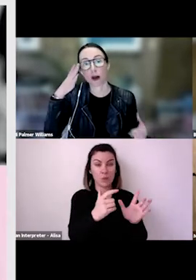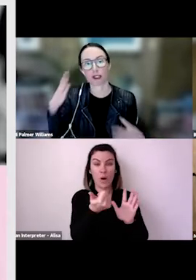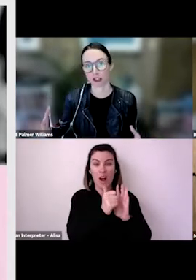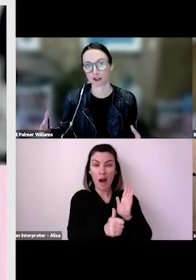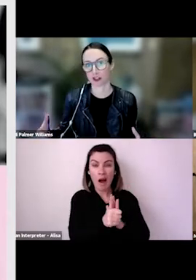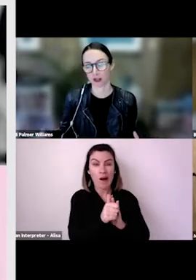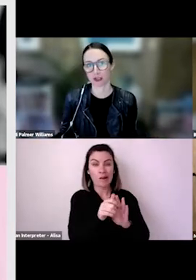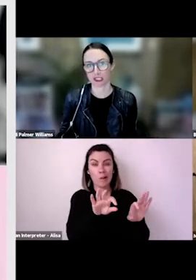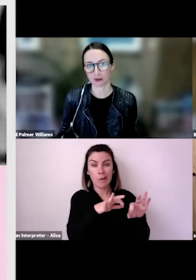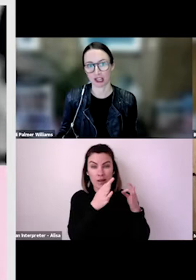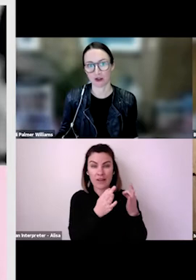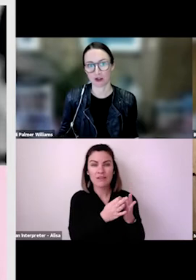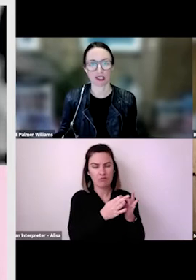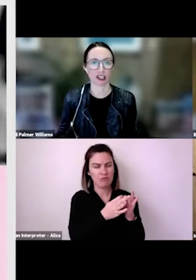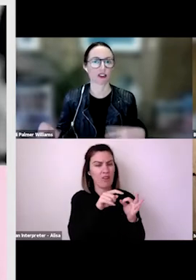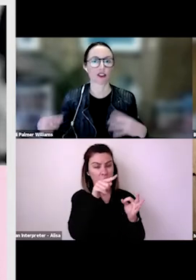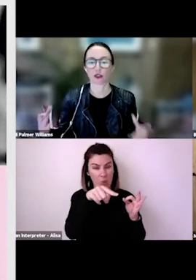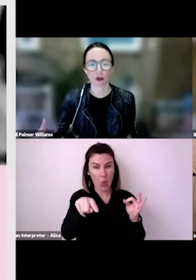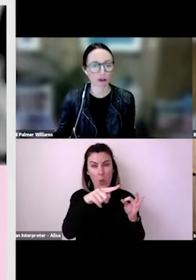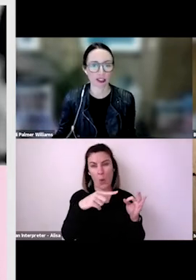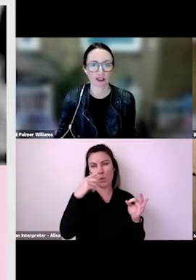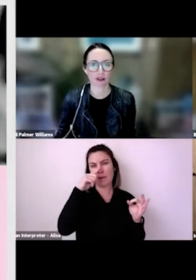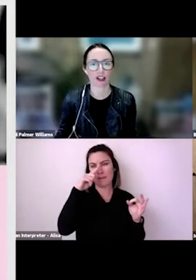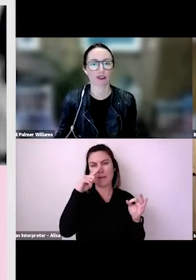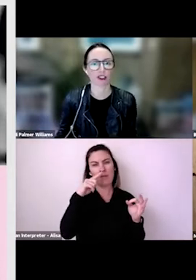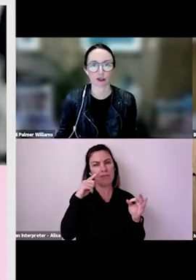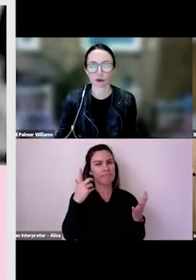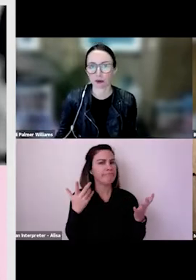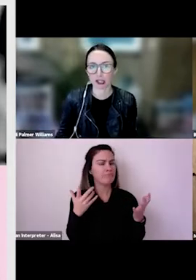So you can see that comfort levels are increasing and attendance rates are also increasing.